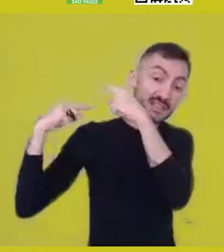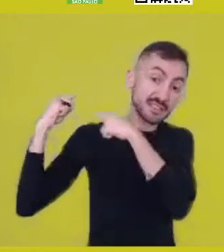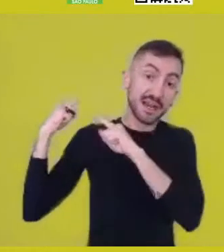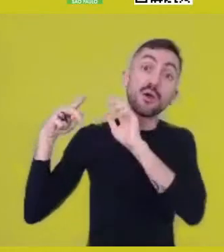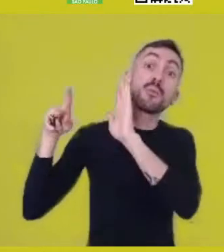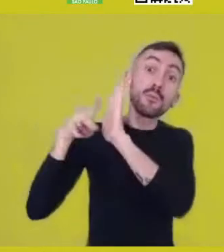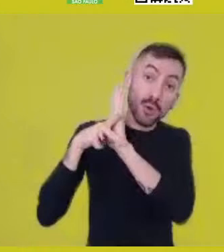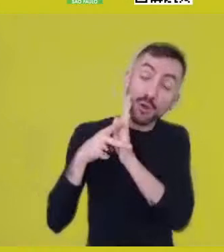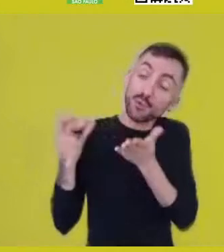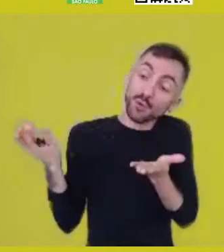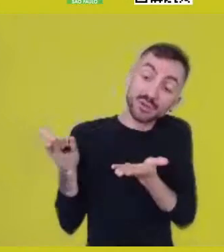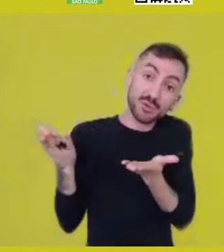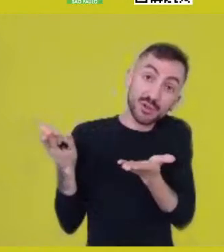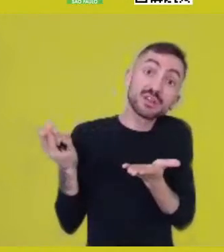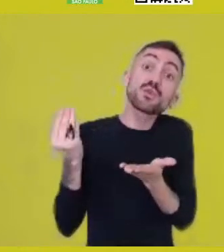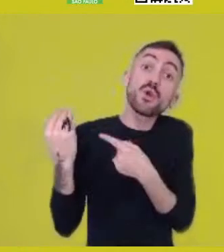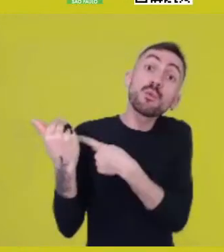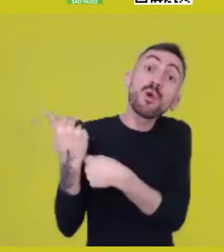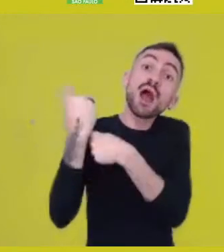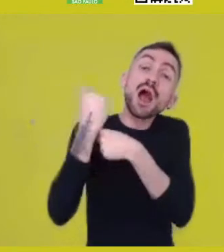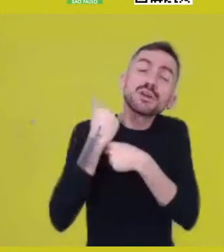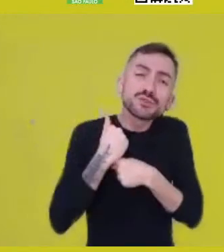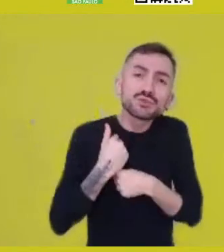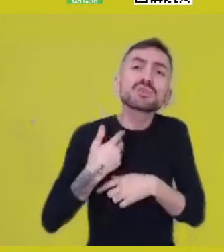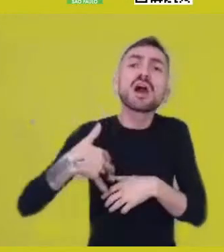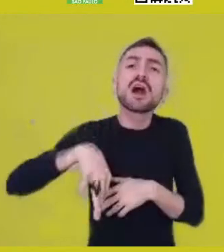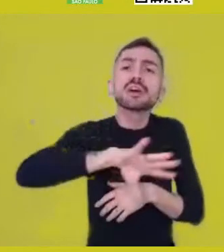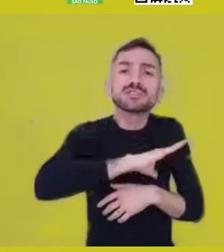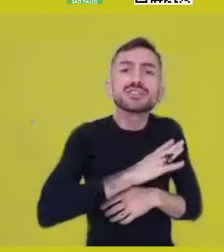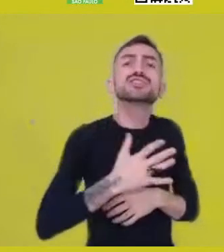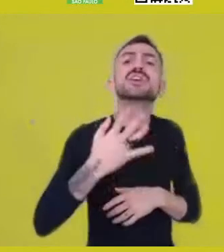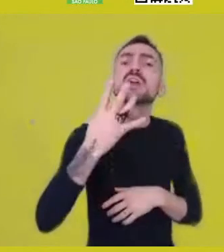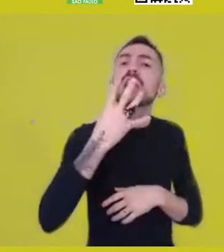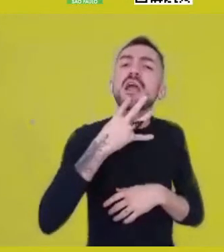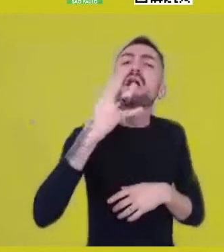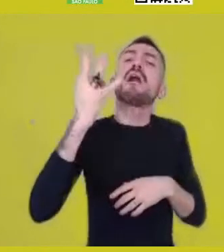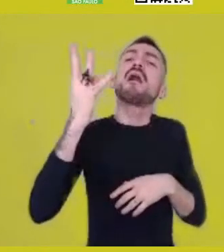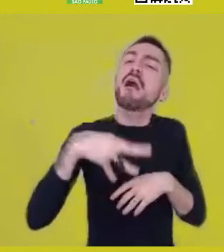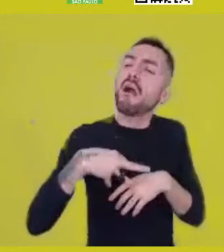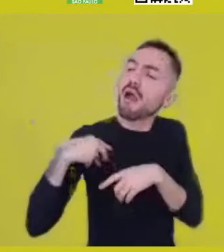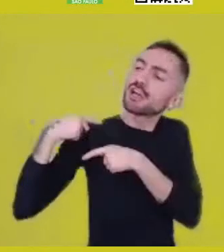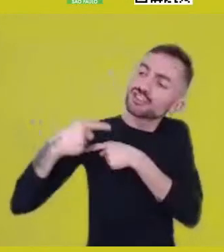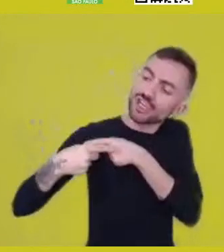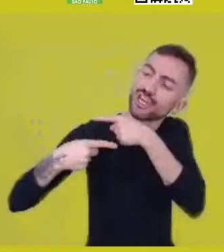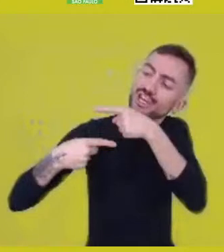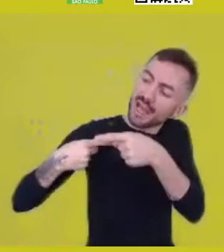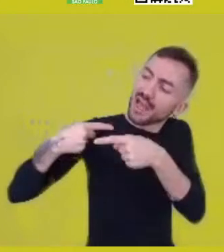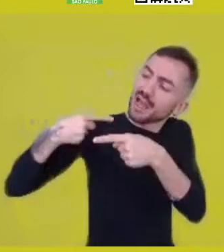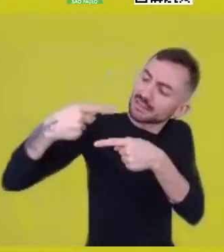and how it helps us recognize this ancestral drop passed down through generations, that organizes territories